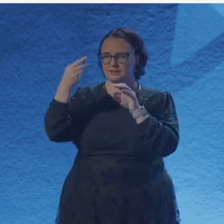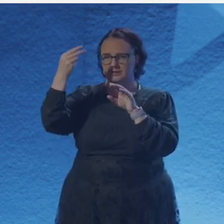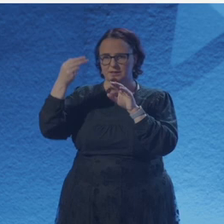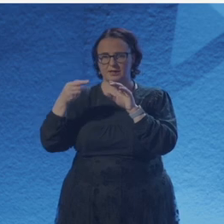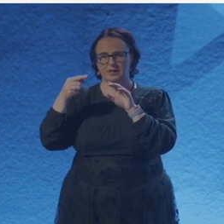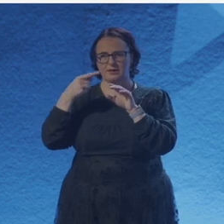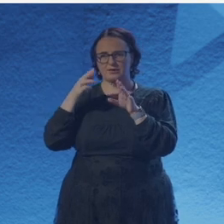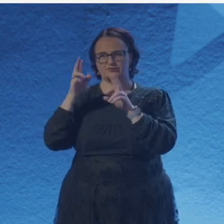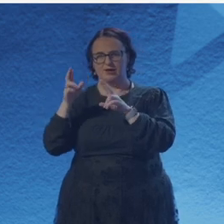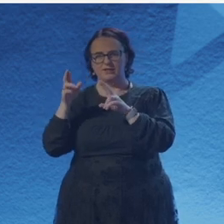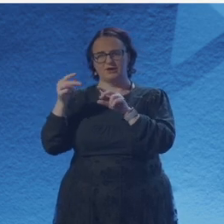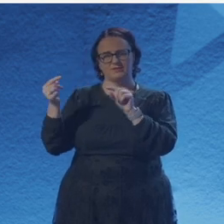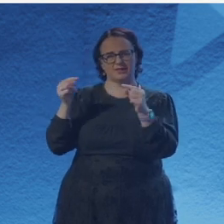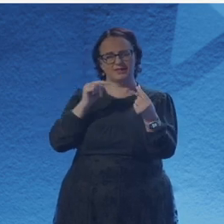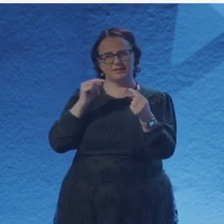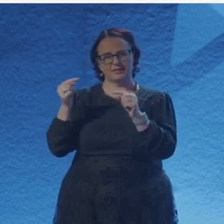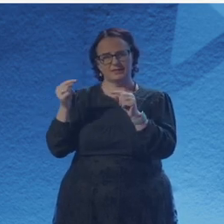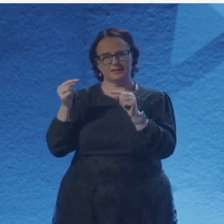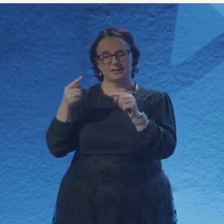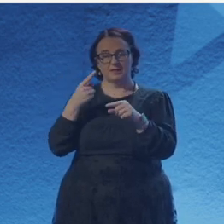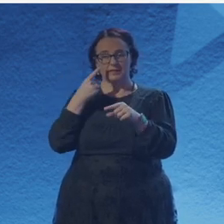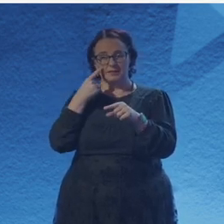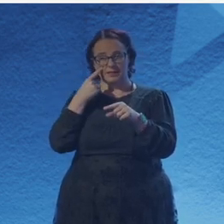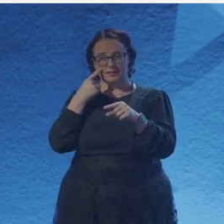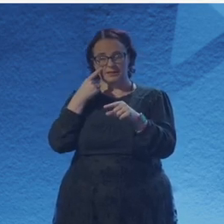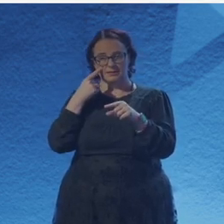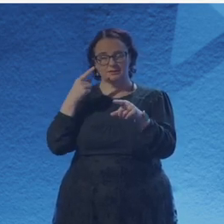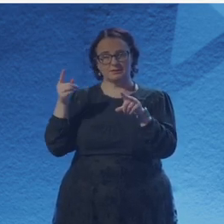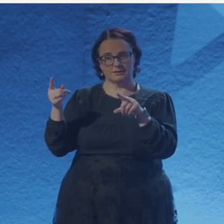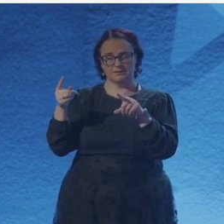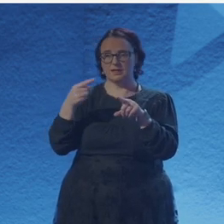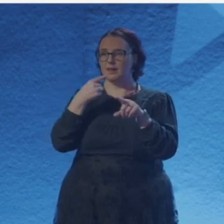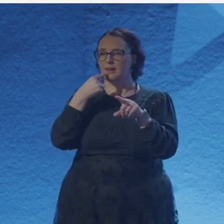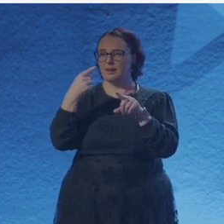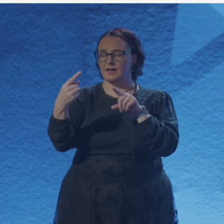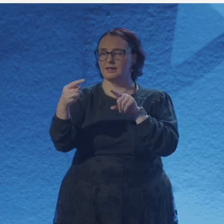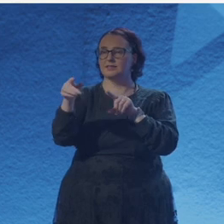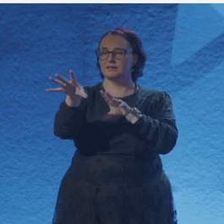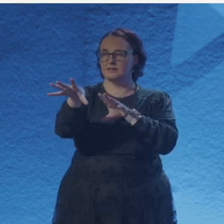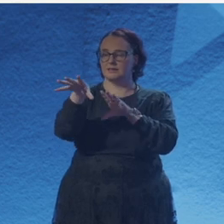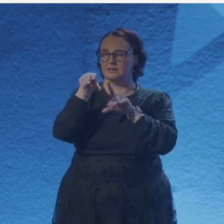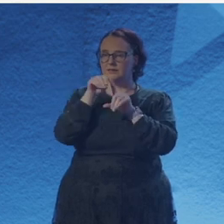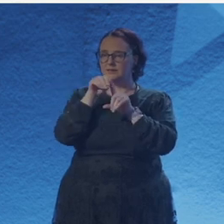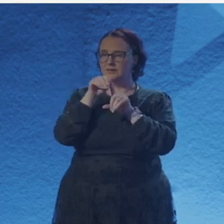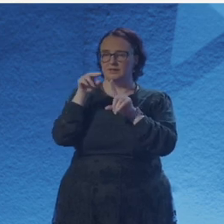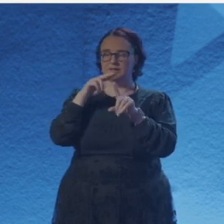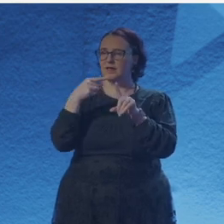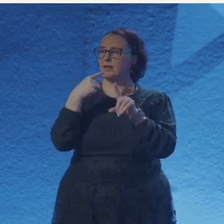who used a bodkin to investigate how pressure might affect his own eyeball,